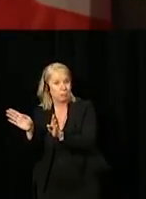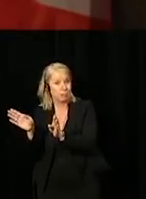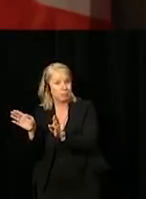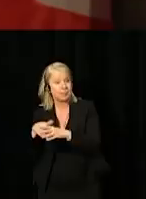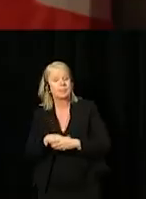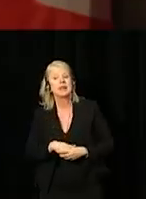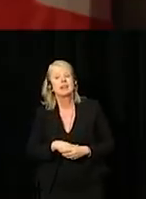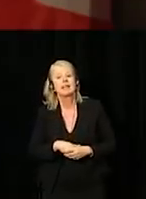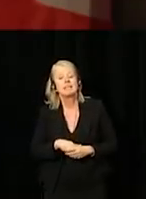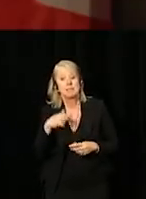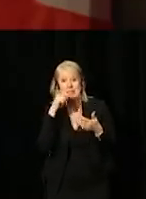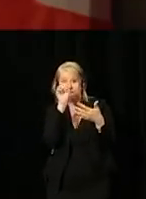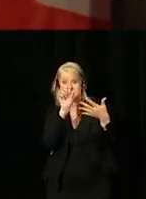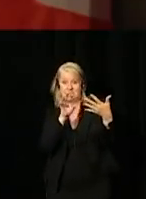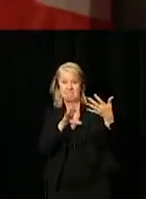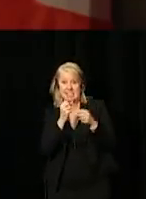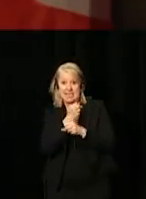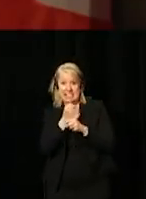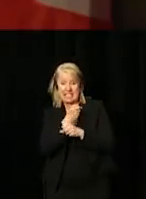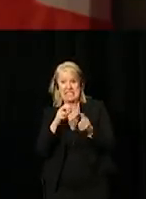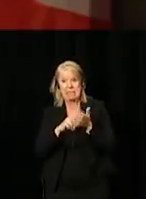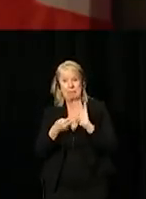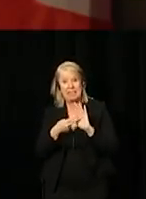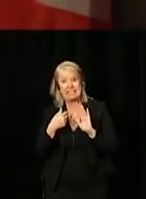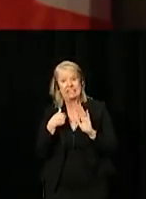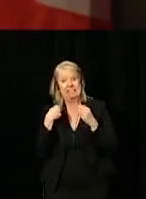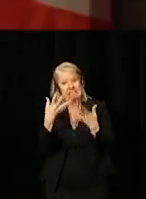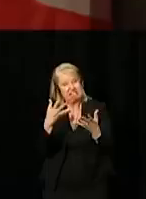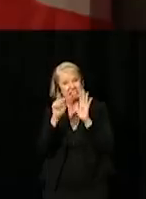I'm not giving those numbers to be the bearer of bad news,